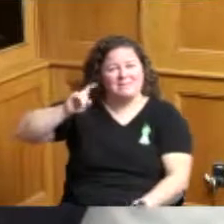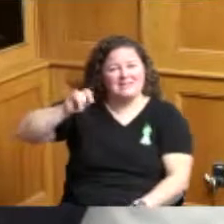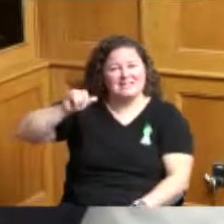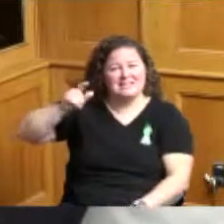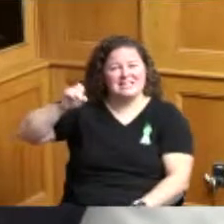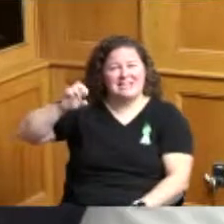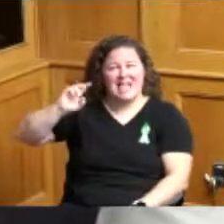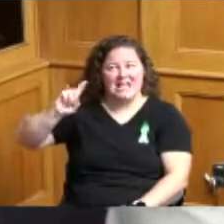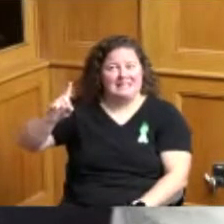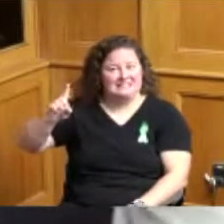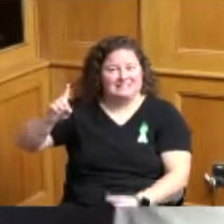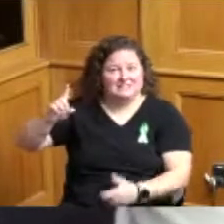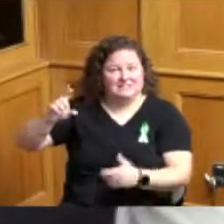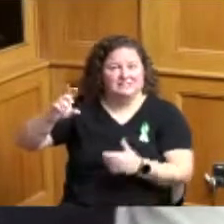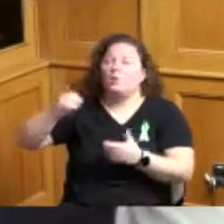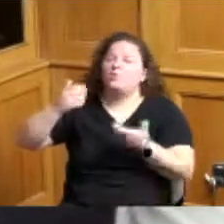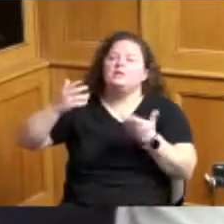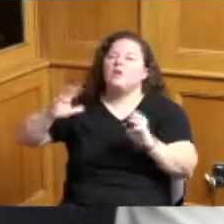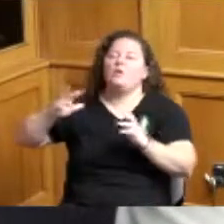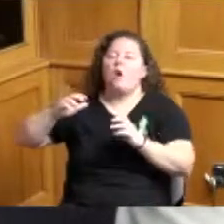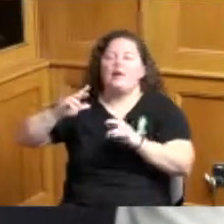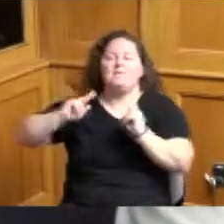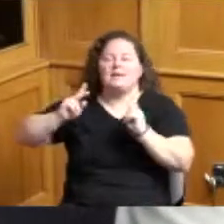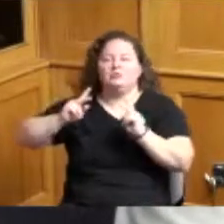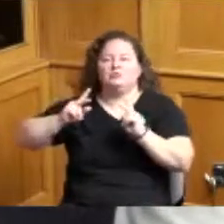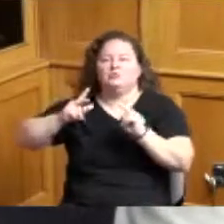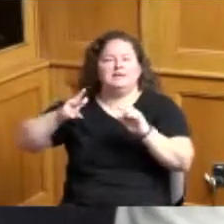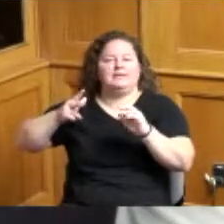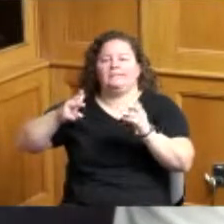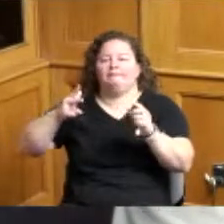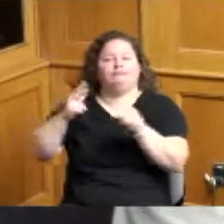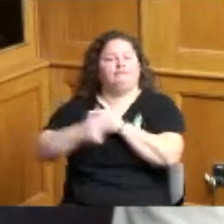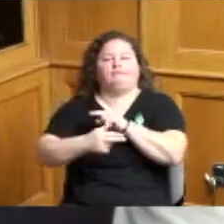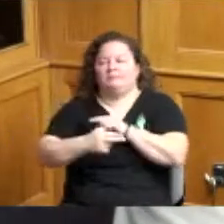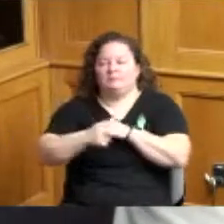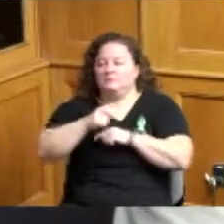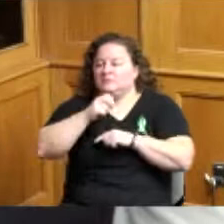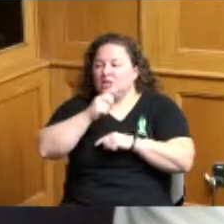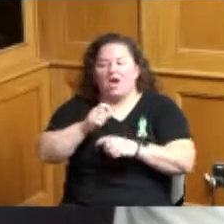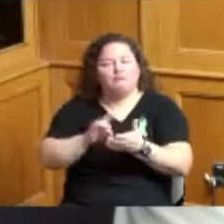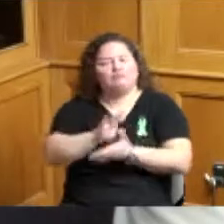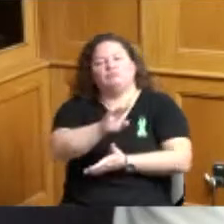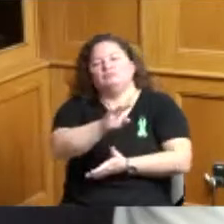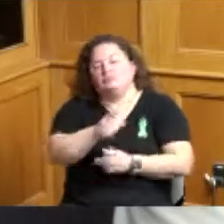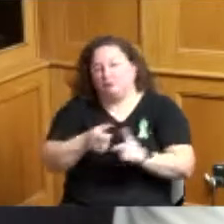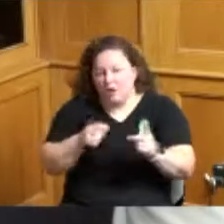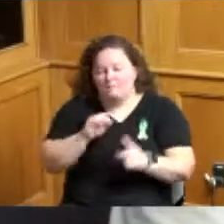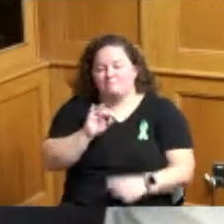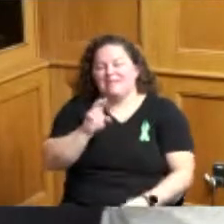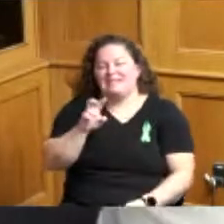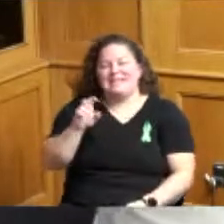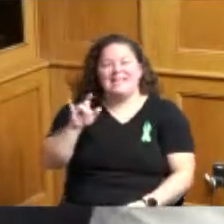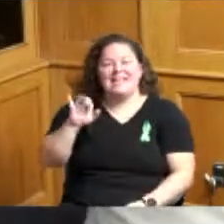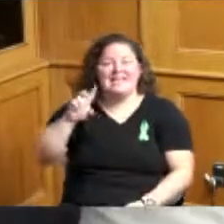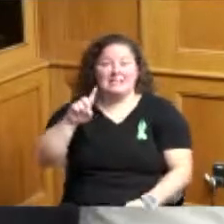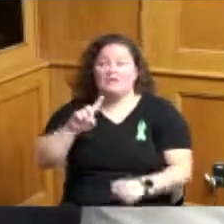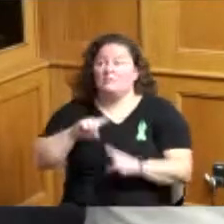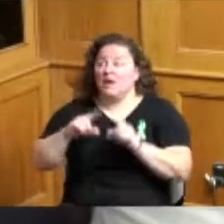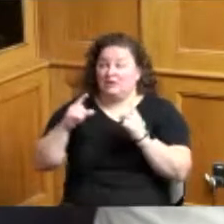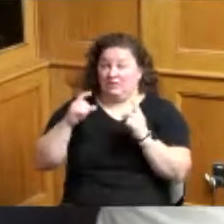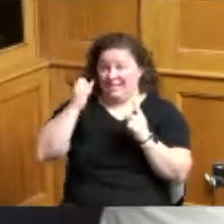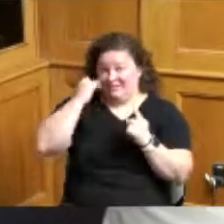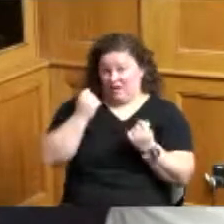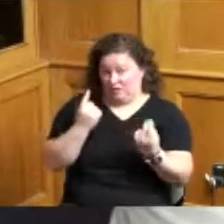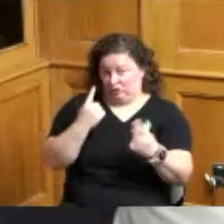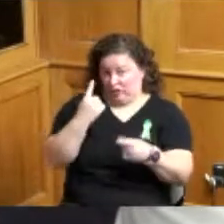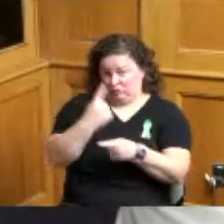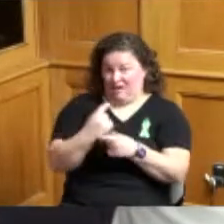thrown off of medicaid my understanding that now they're moving forward so just might want to get